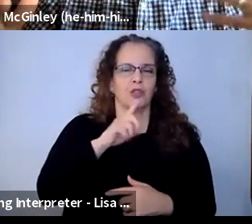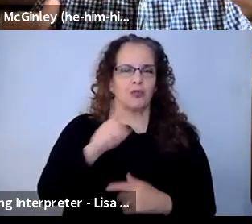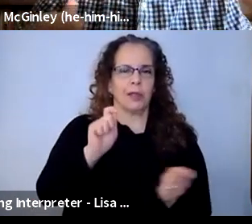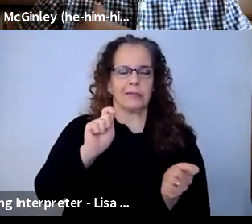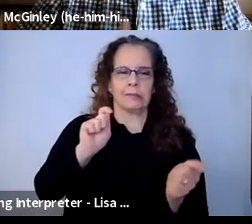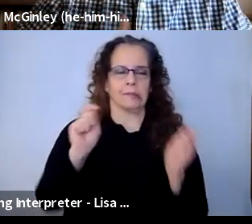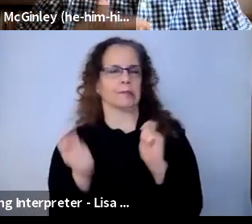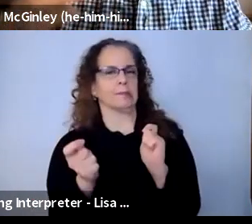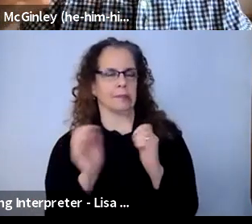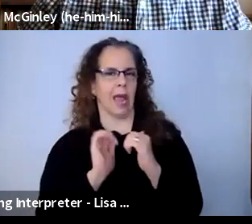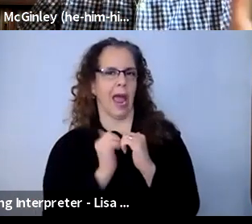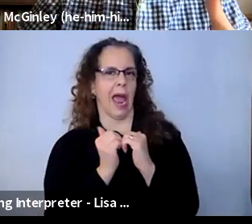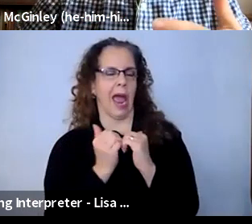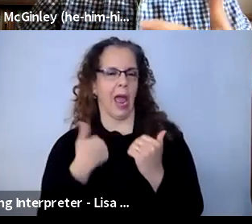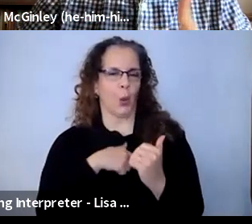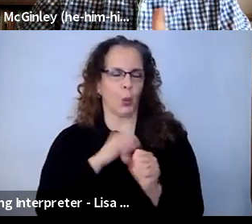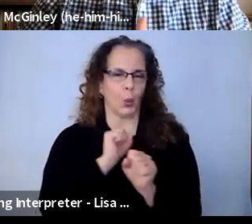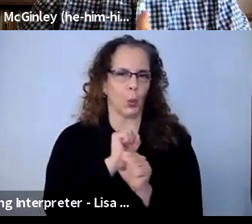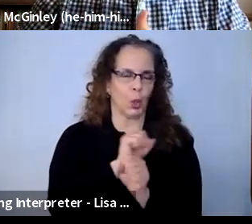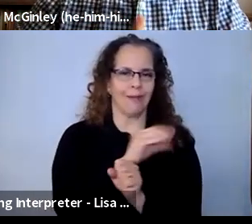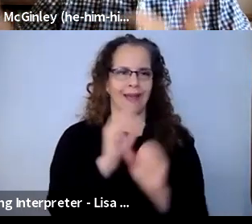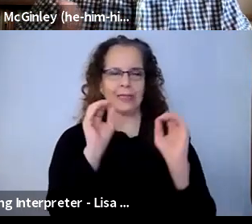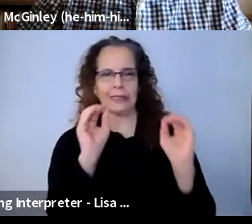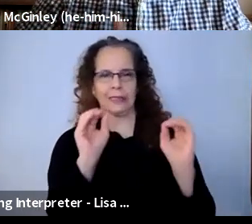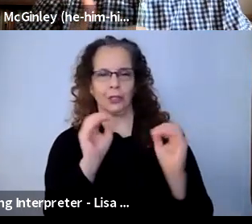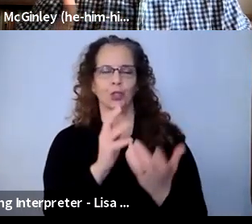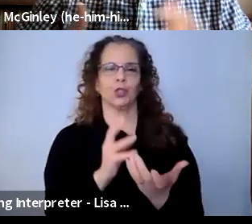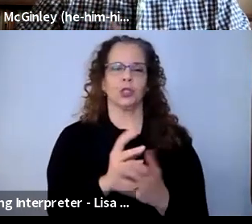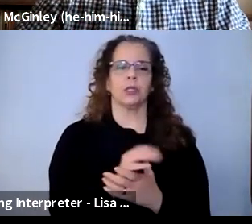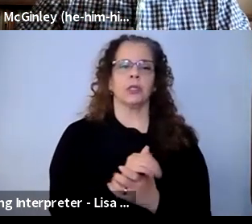some digital season offerings for Roundabout stakeholders and